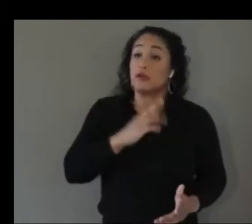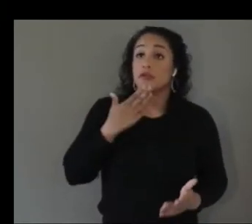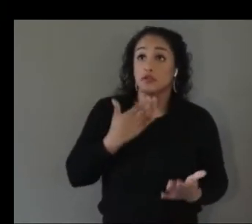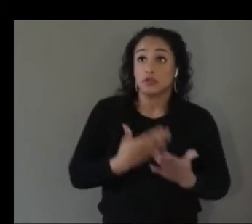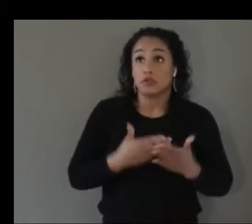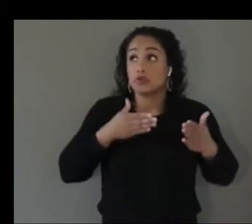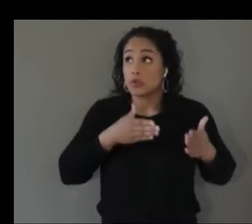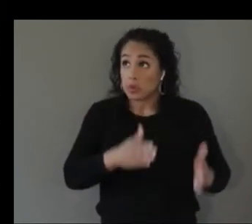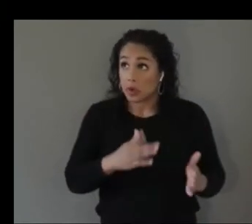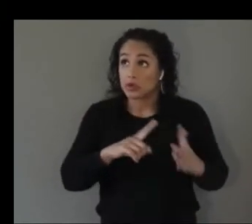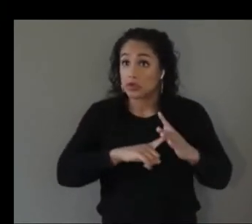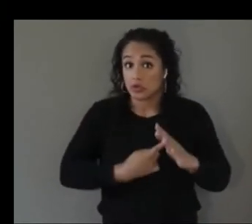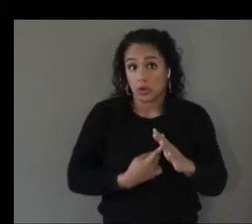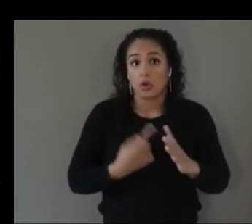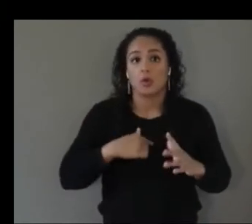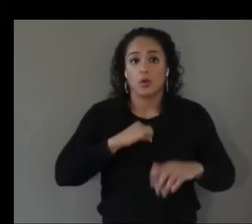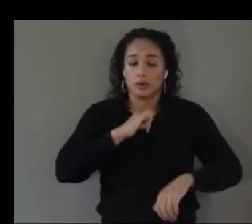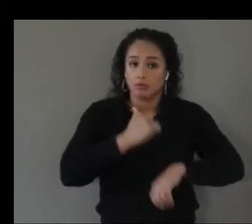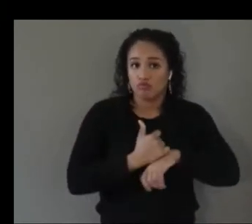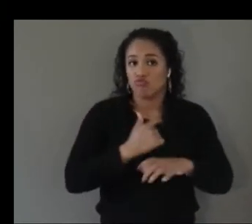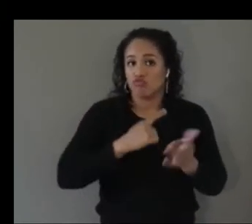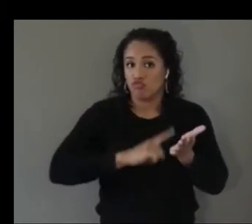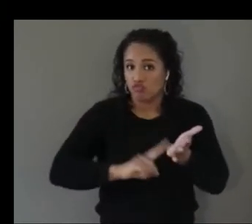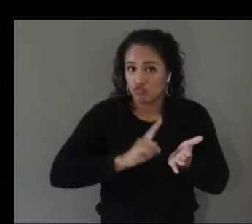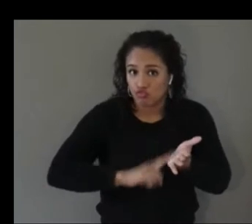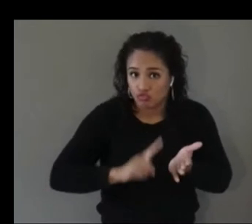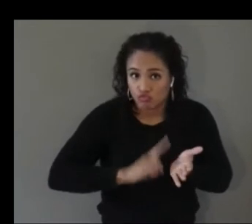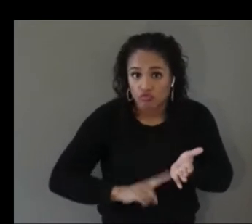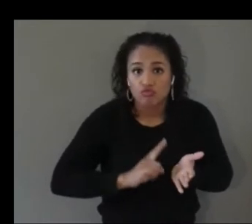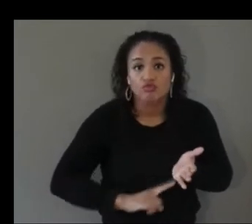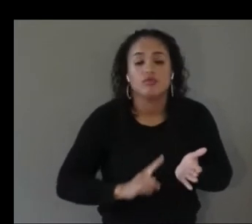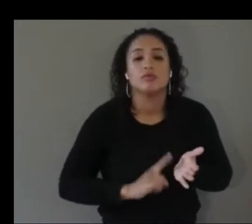we started investigating and realizing there's not a whole lot out there in terms of making